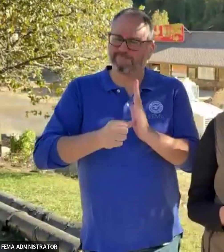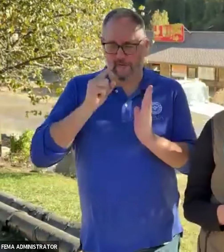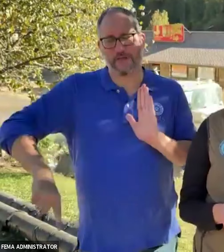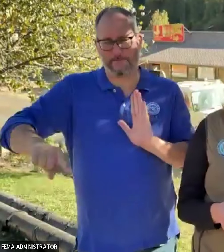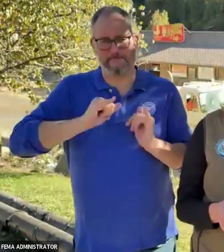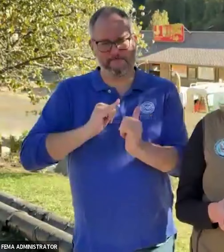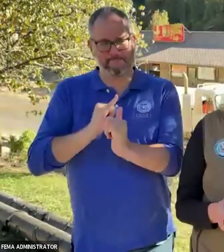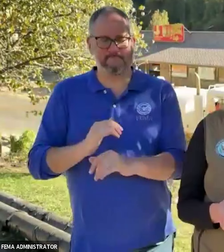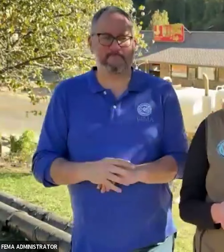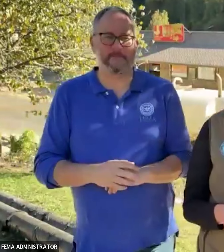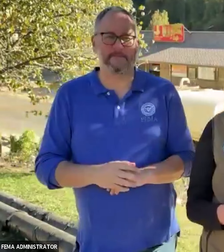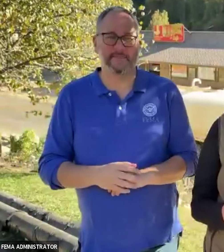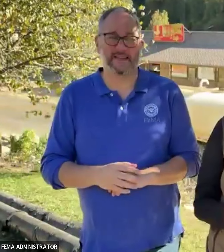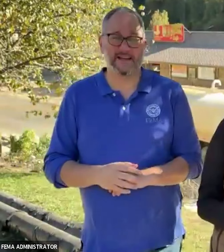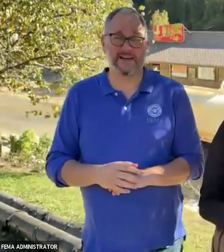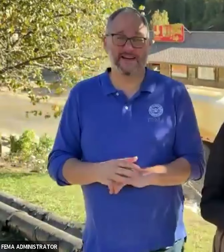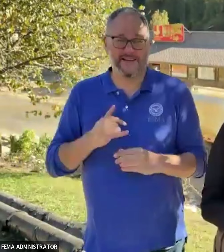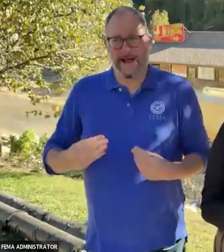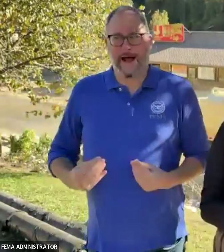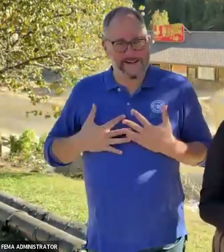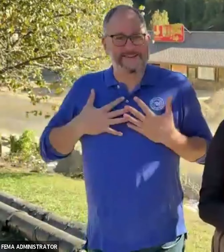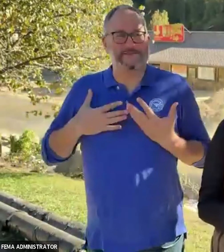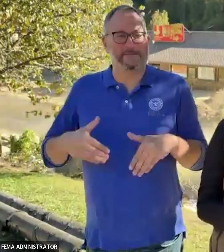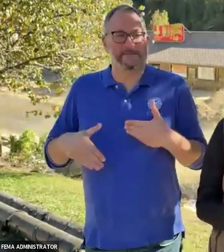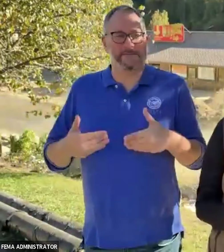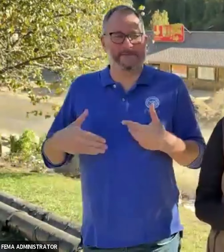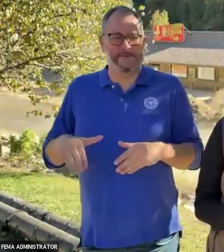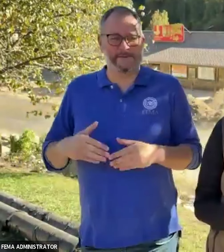I have also been inspired by the stories of resilience that I've heard along the way.